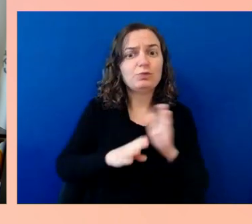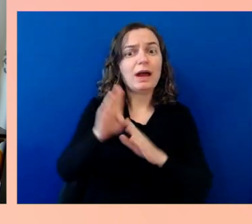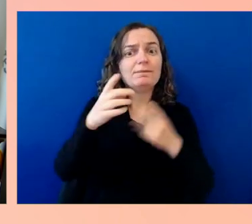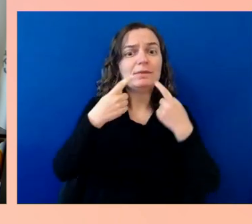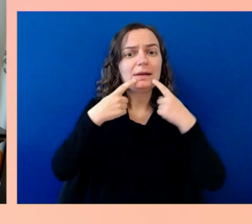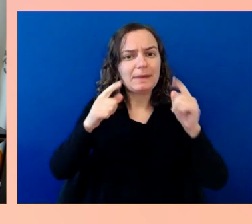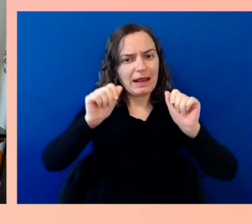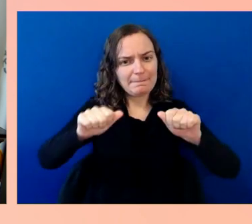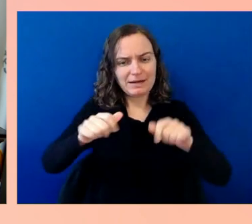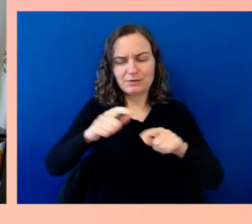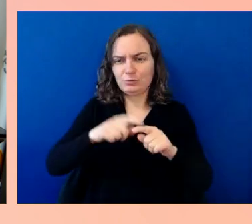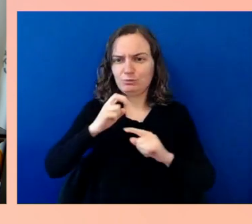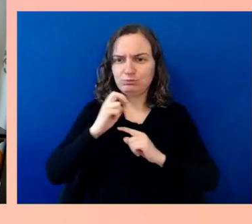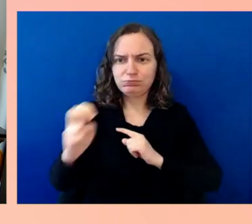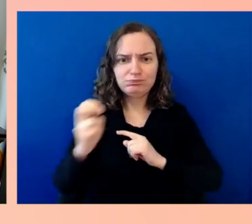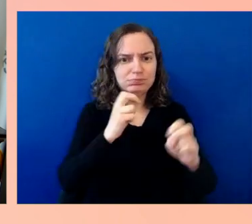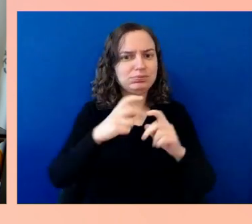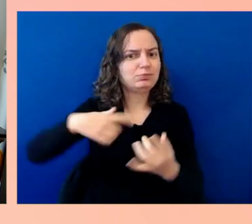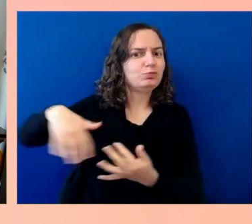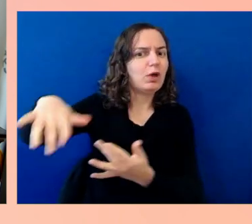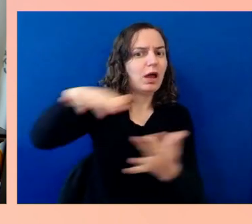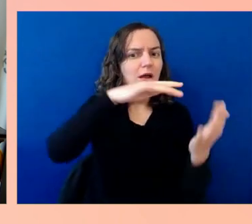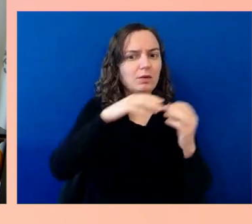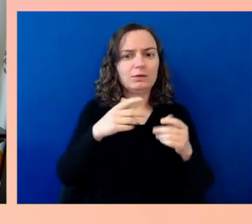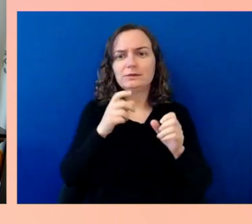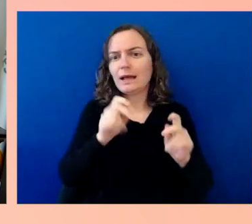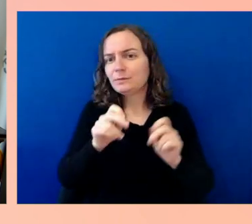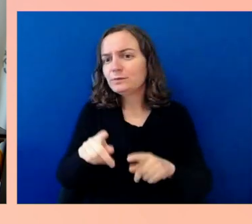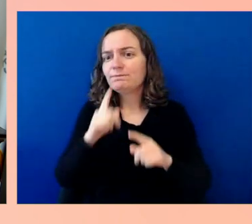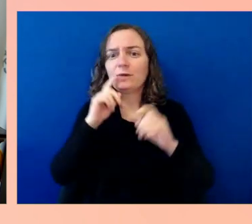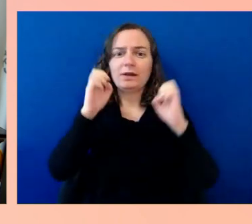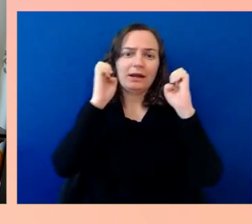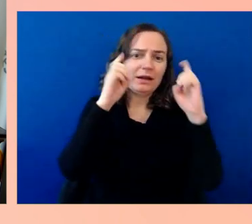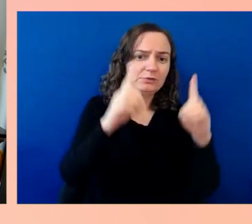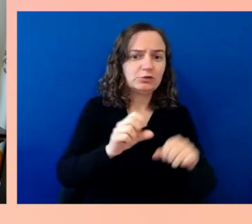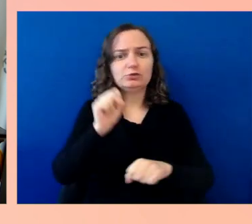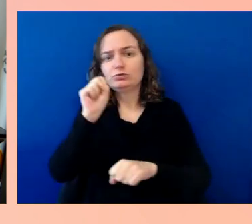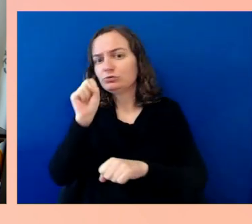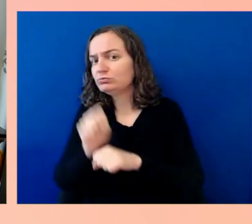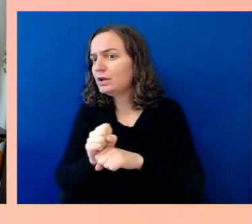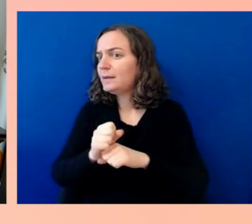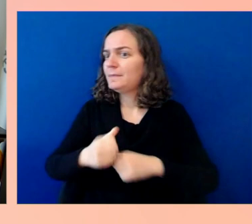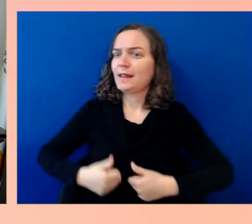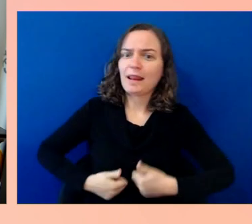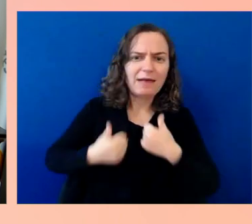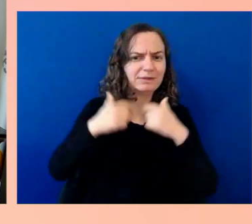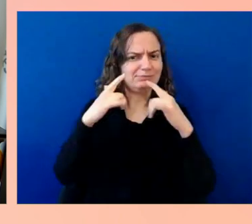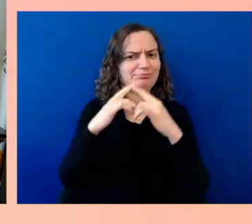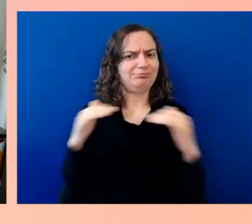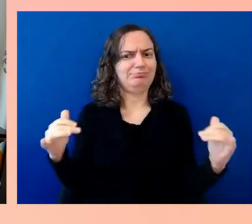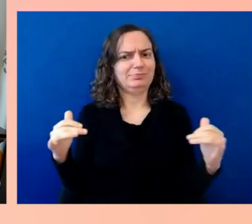and to do anything else that is meaningful in life that requires you to go from one place to another.